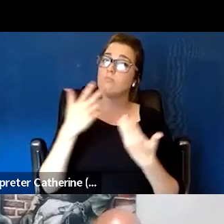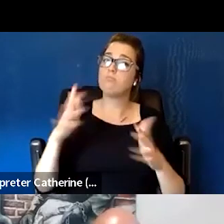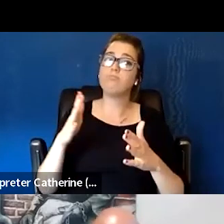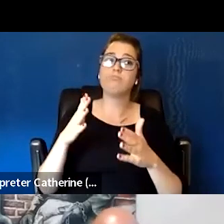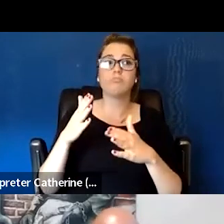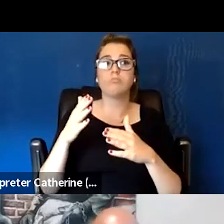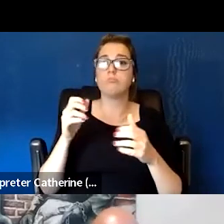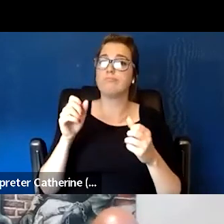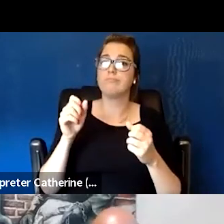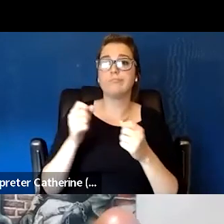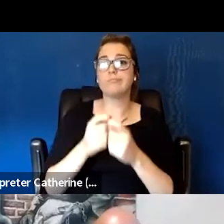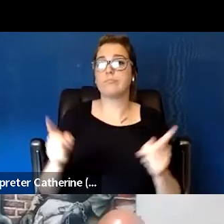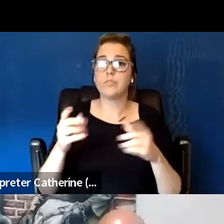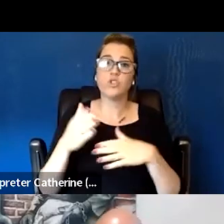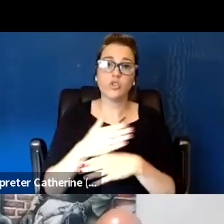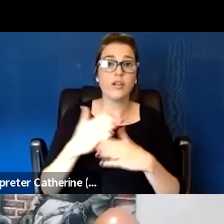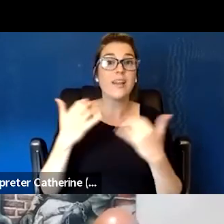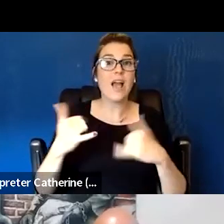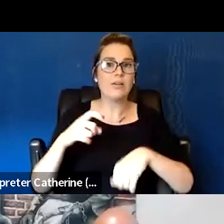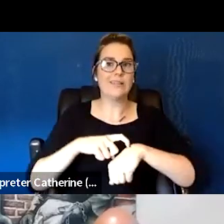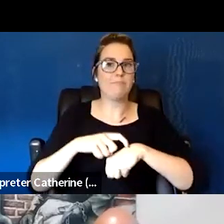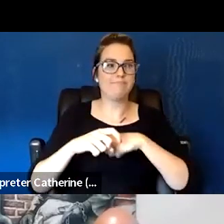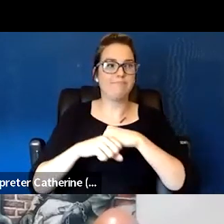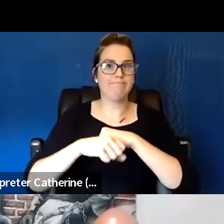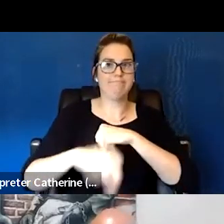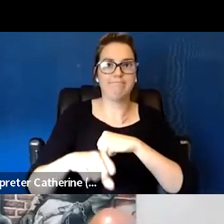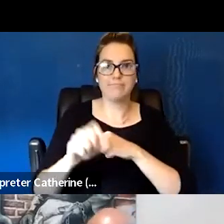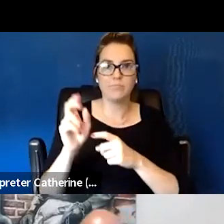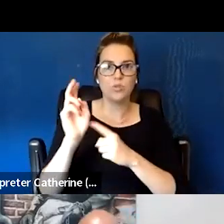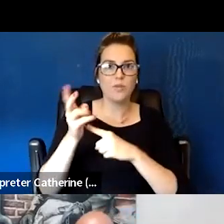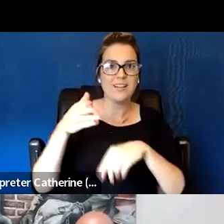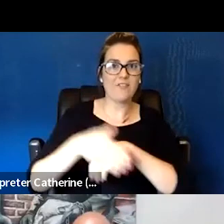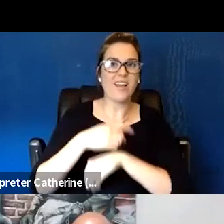And we are over time, we're two minutes over time. I see Jen back on.